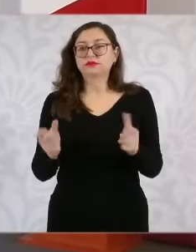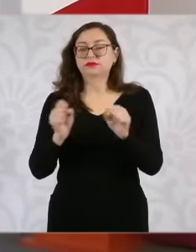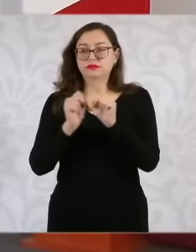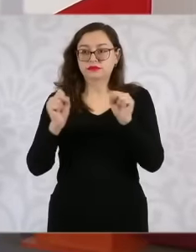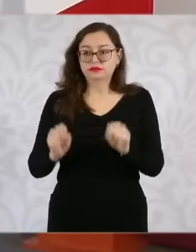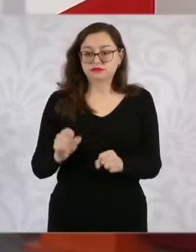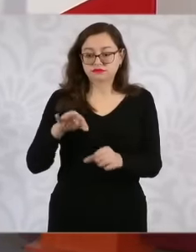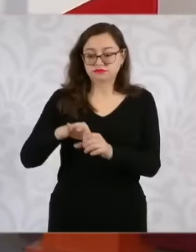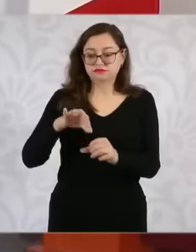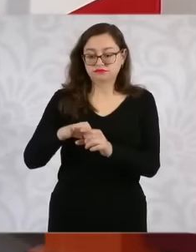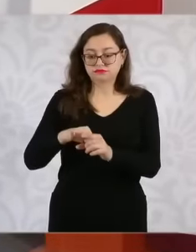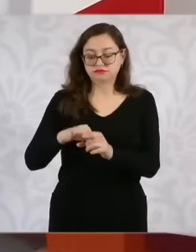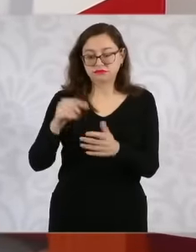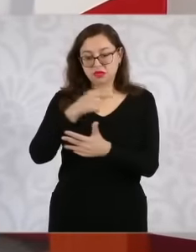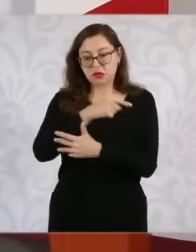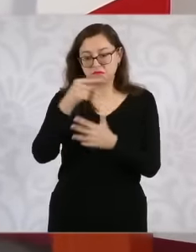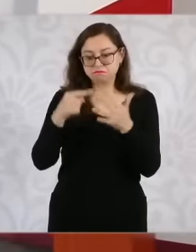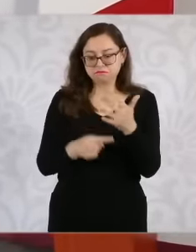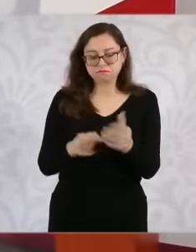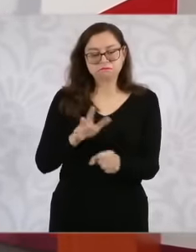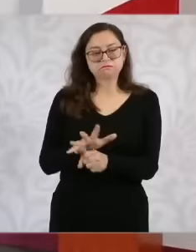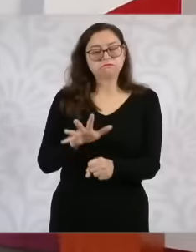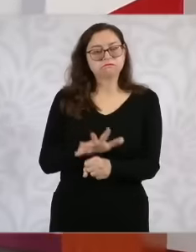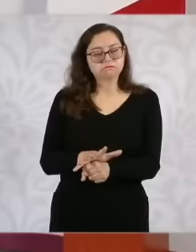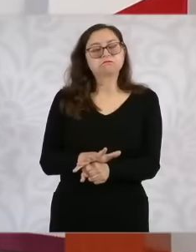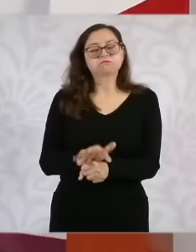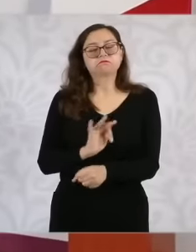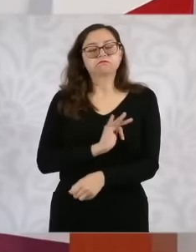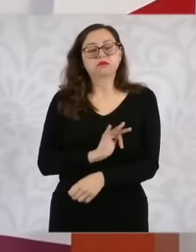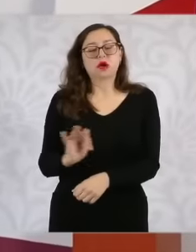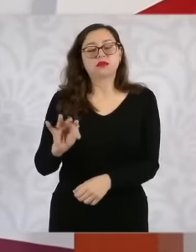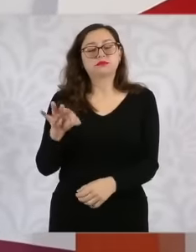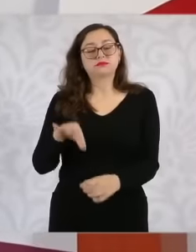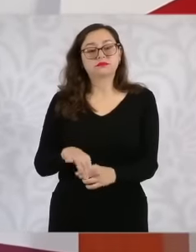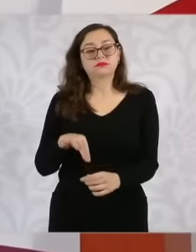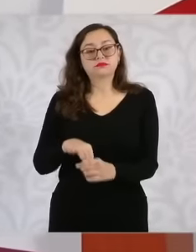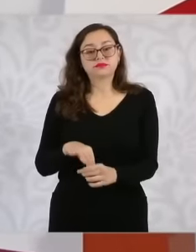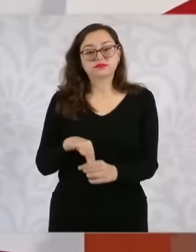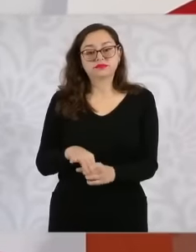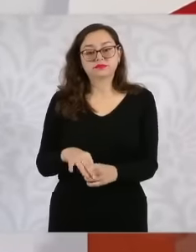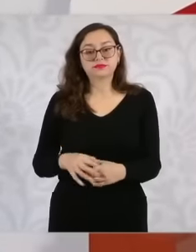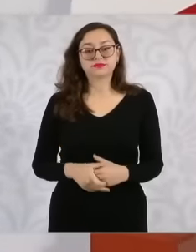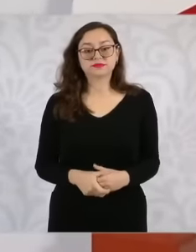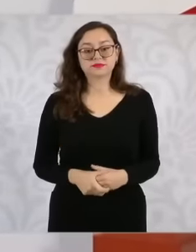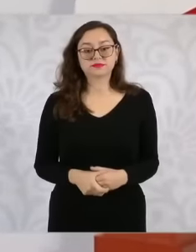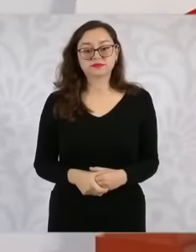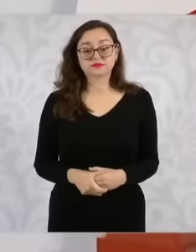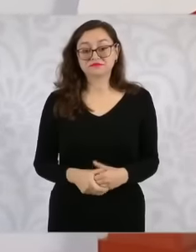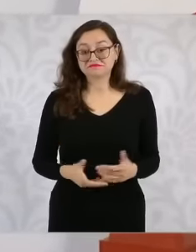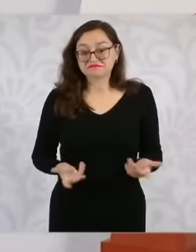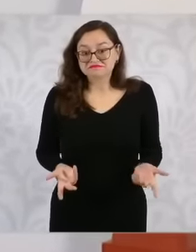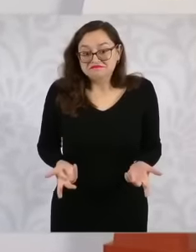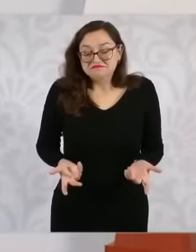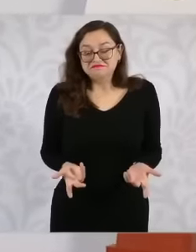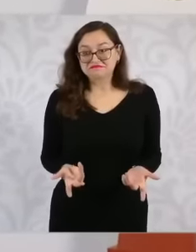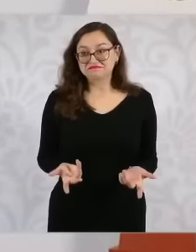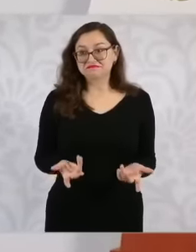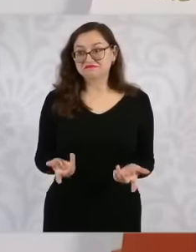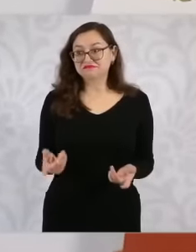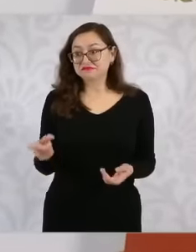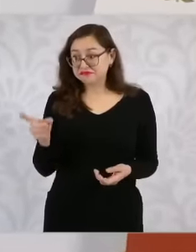sufficient elements to be able to carry out the election. So it doesn't have,